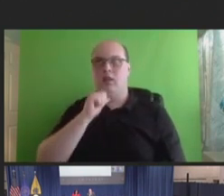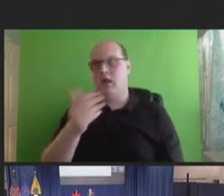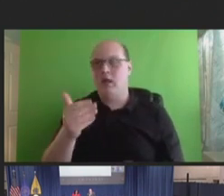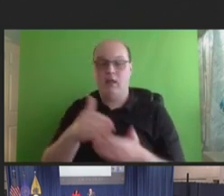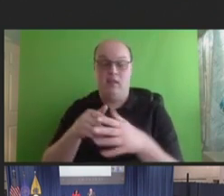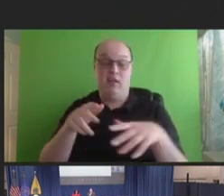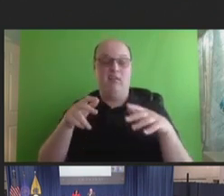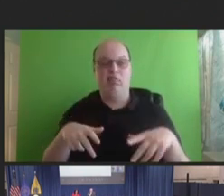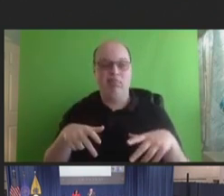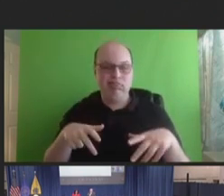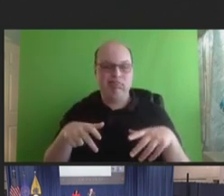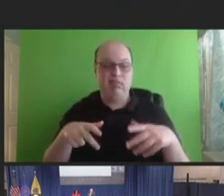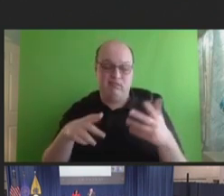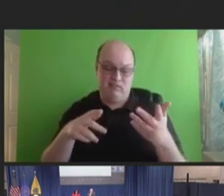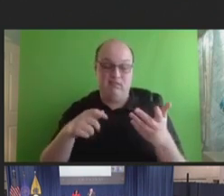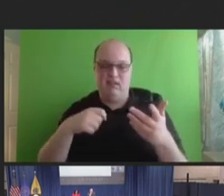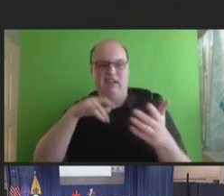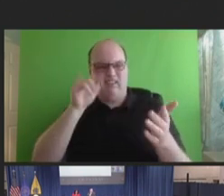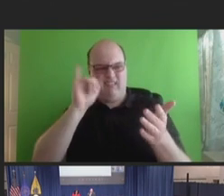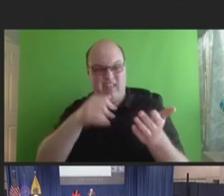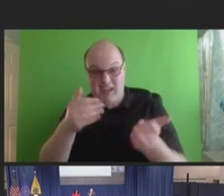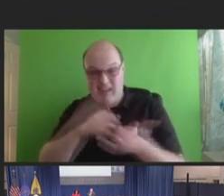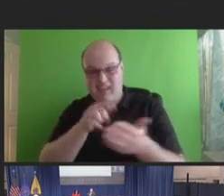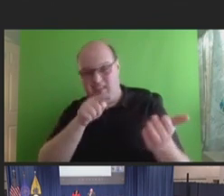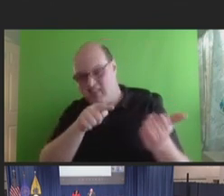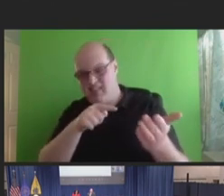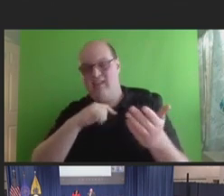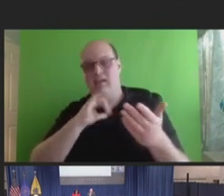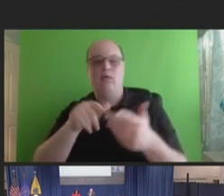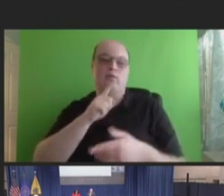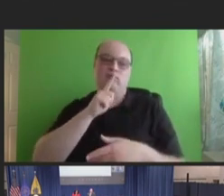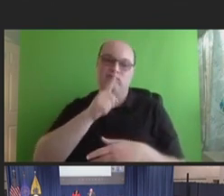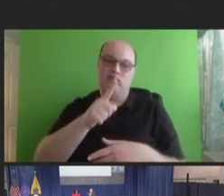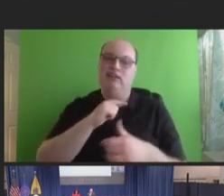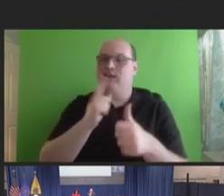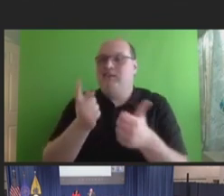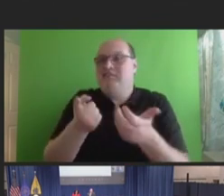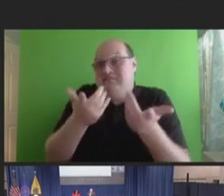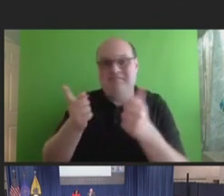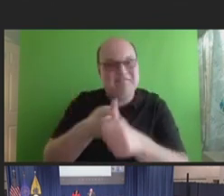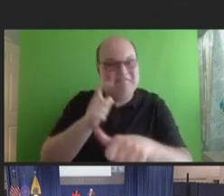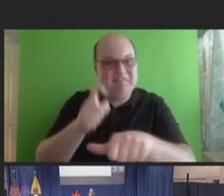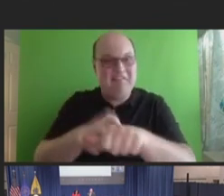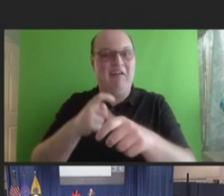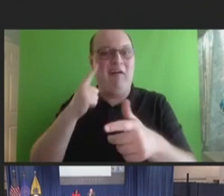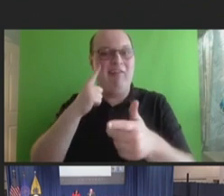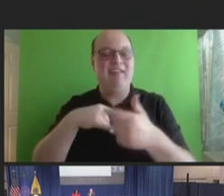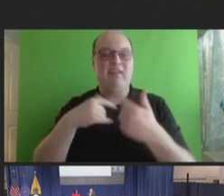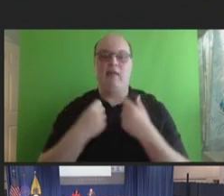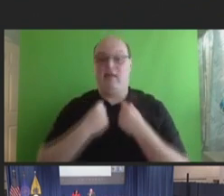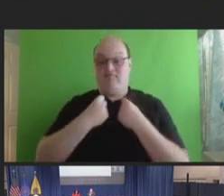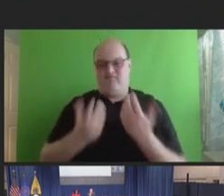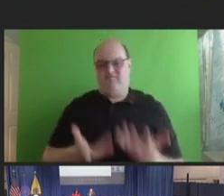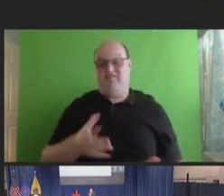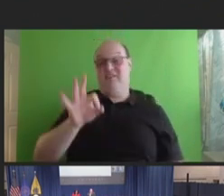Right? And I think this was really the first time that I think the fatigue with this really